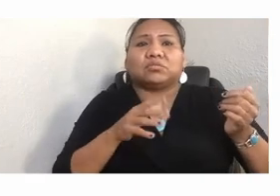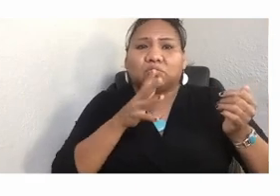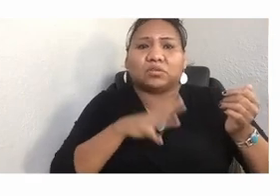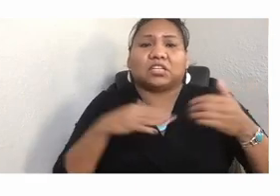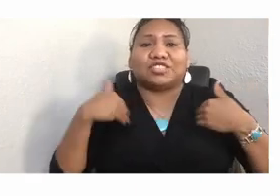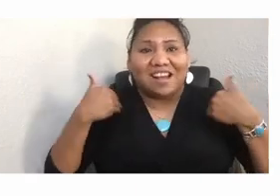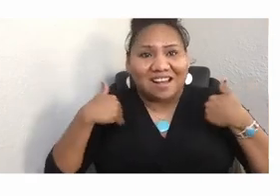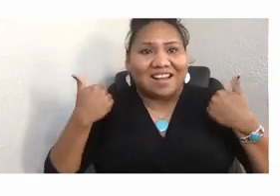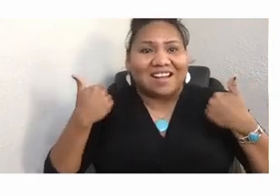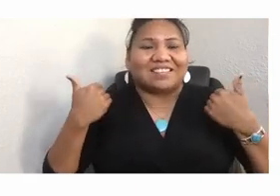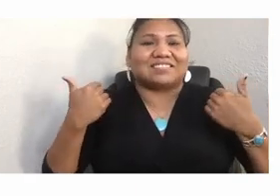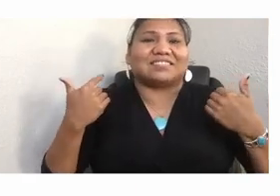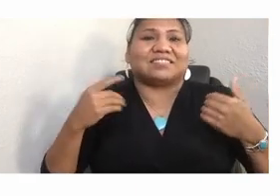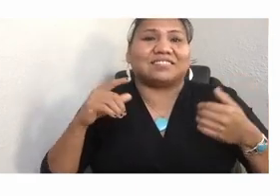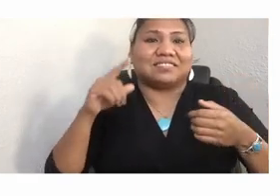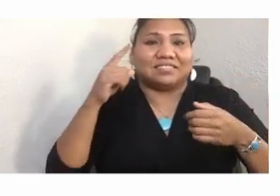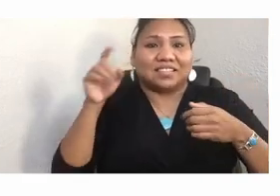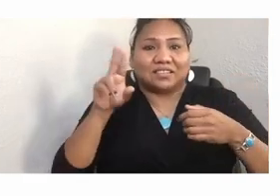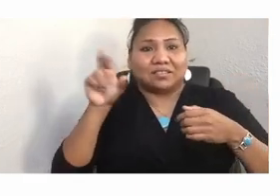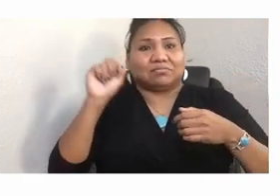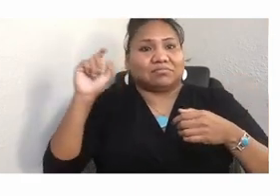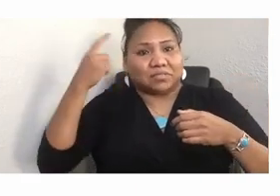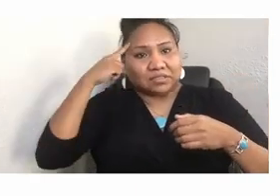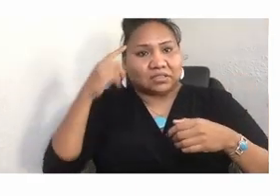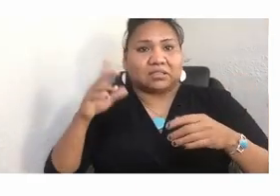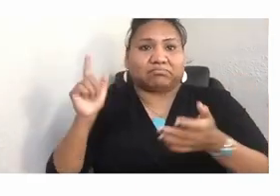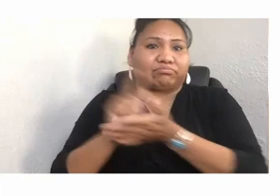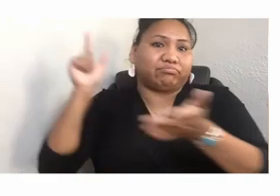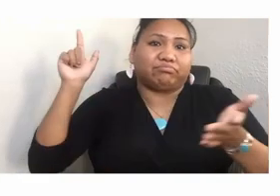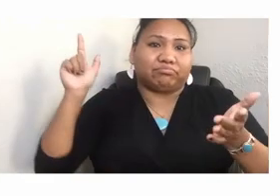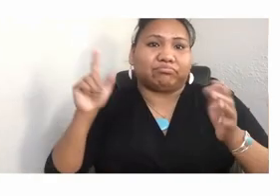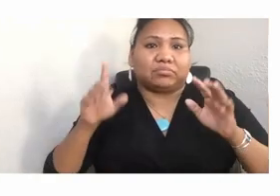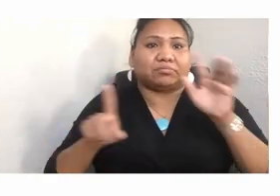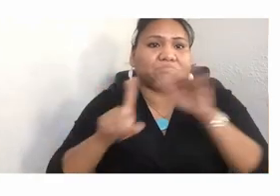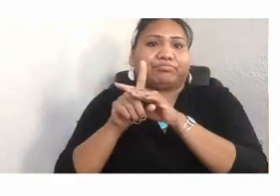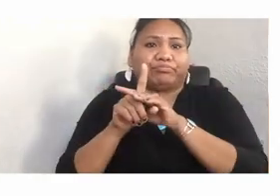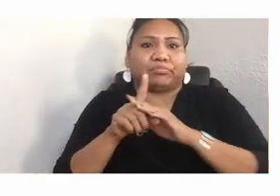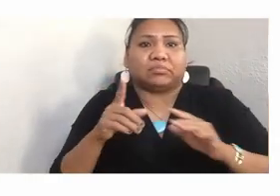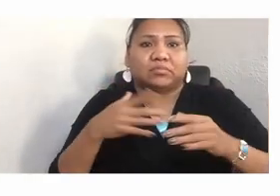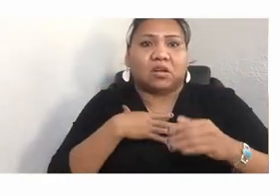And as one of the seven sacred rites given to the people by White Buffalo clan woman, the purpose of the ceremony is to teach young women